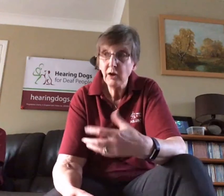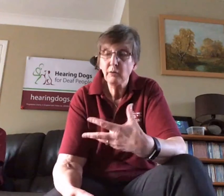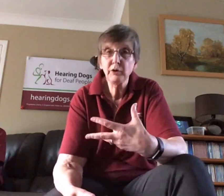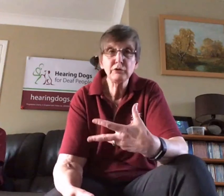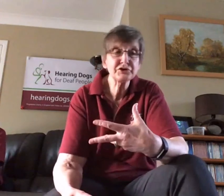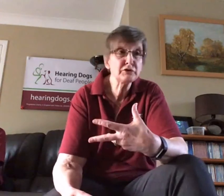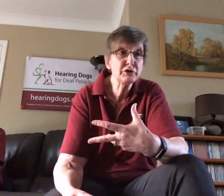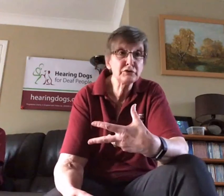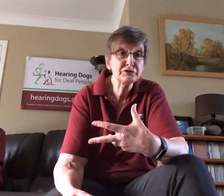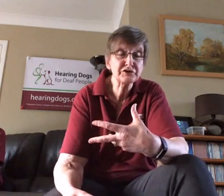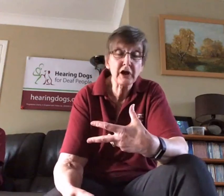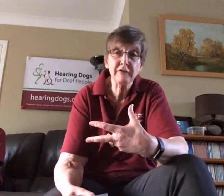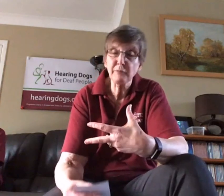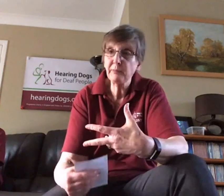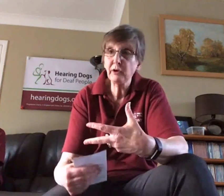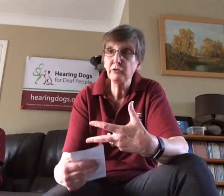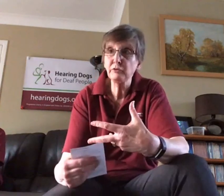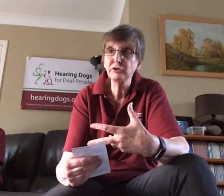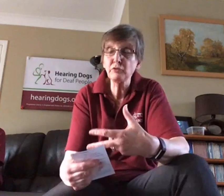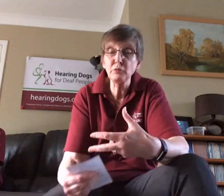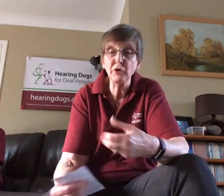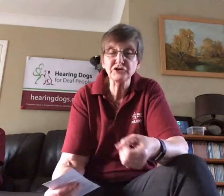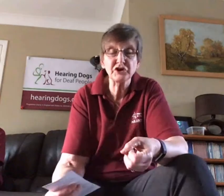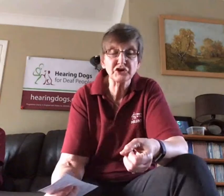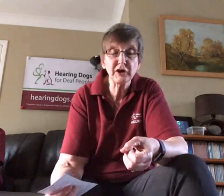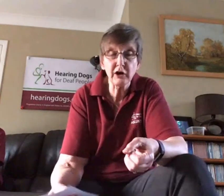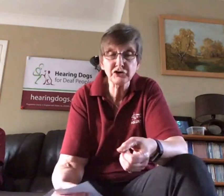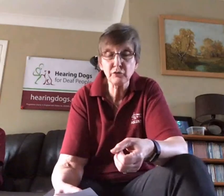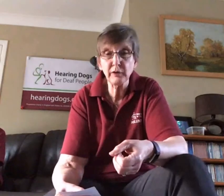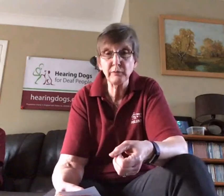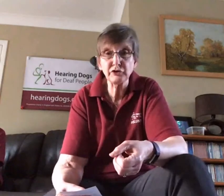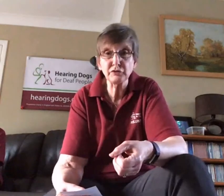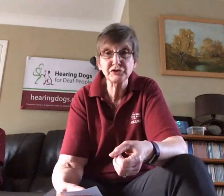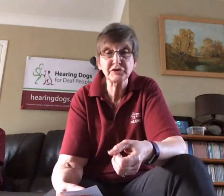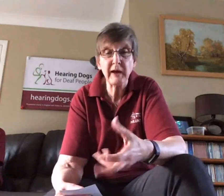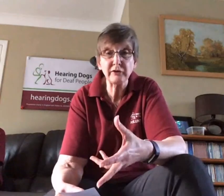We also use, for people who don't want such a large dog, we would use spaniels both the